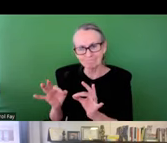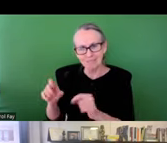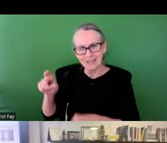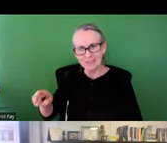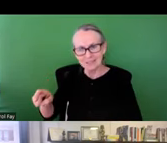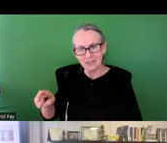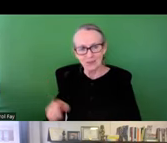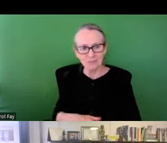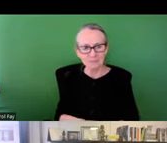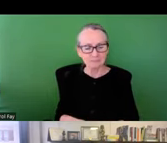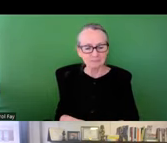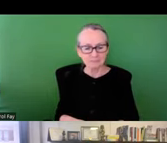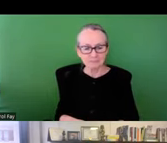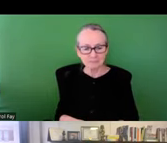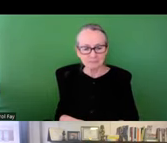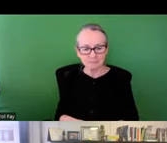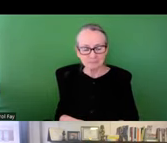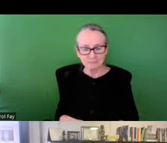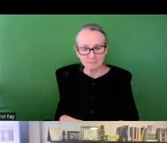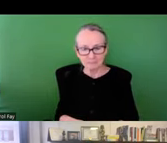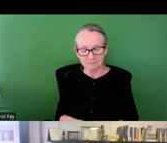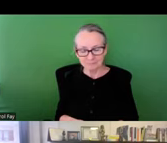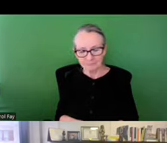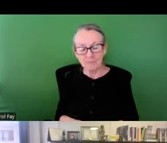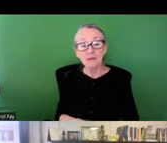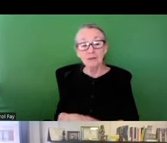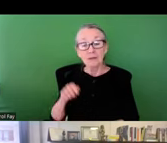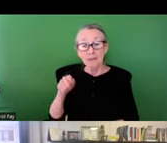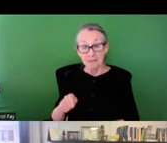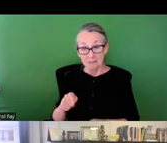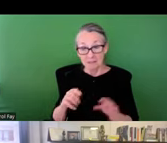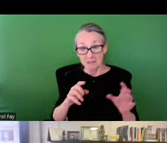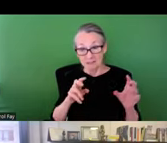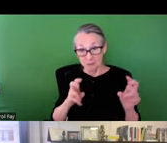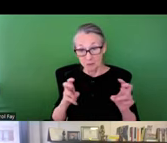at a level of service that is necessary.